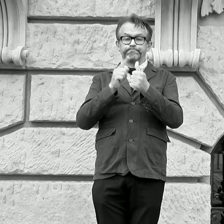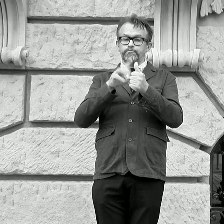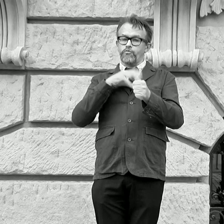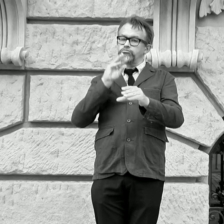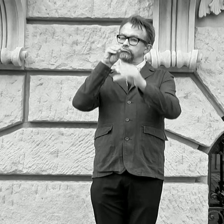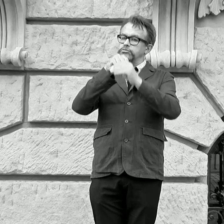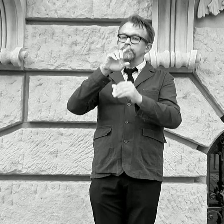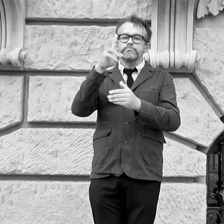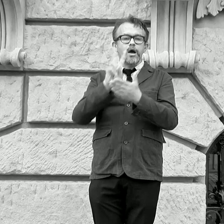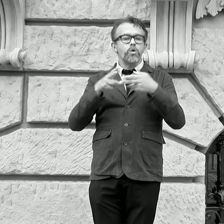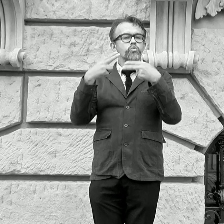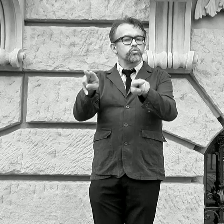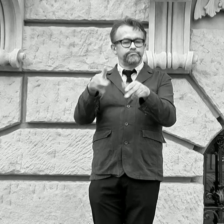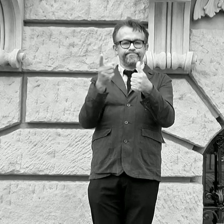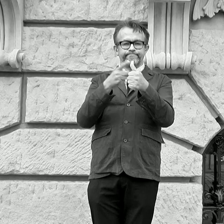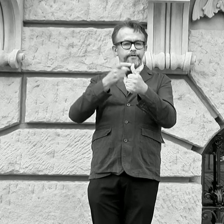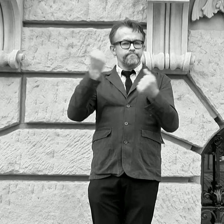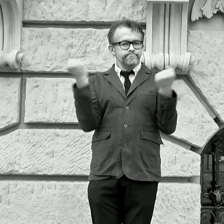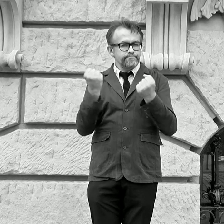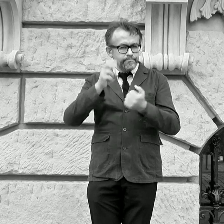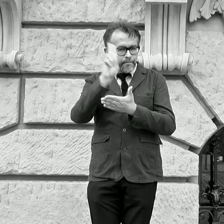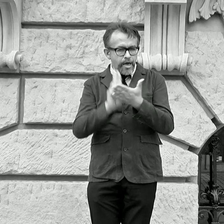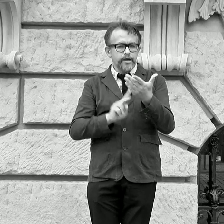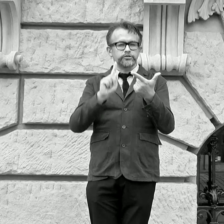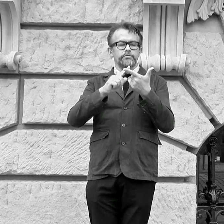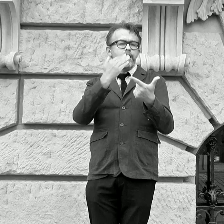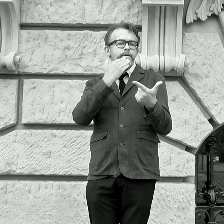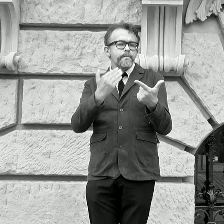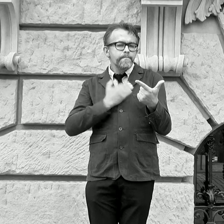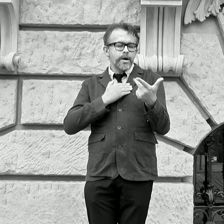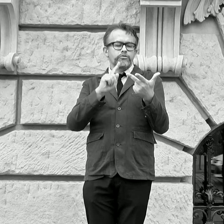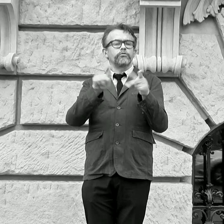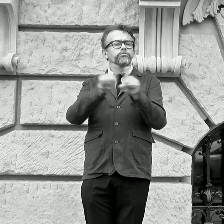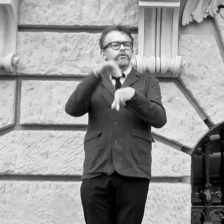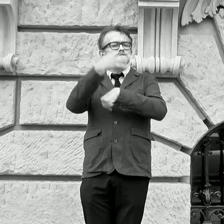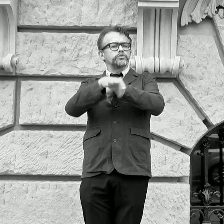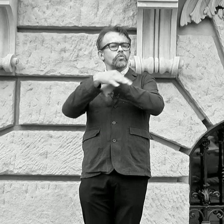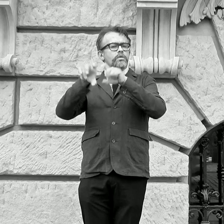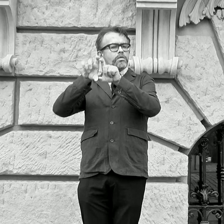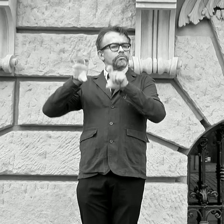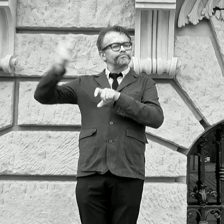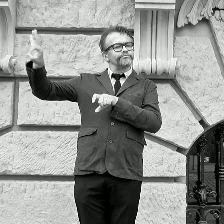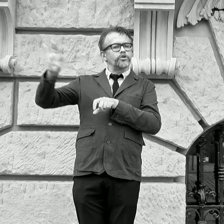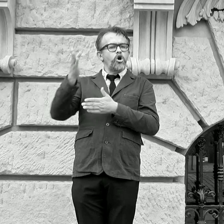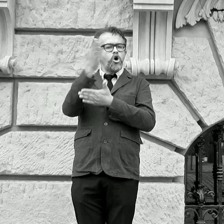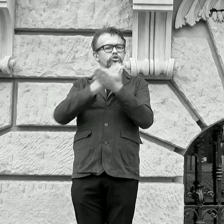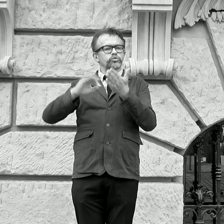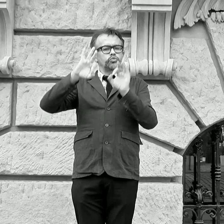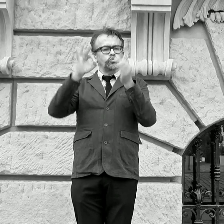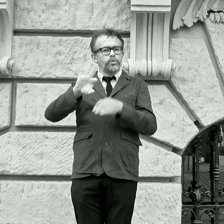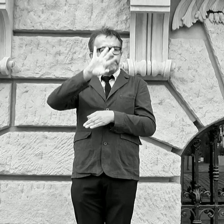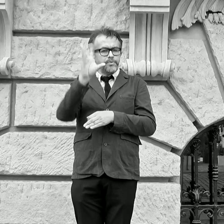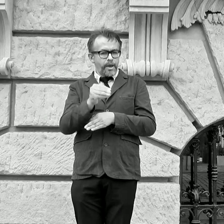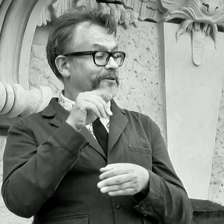collecting works of professionals, amateurs and also students of "Branch of Fine Arts"